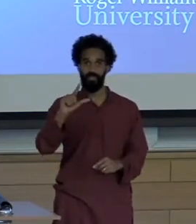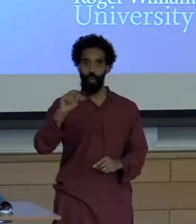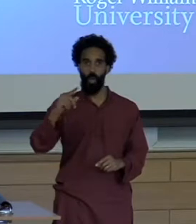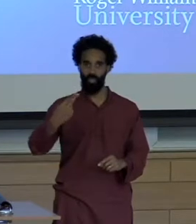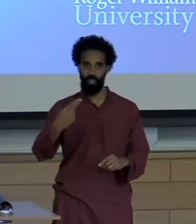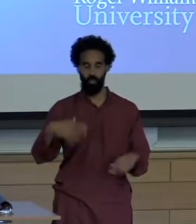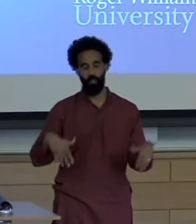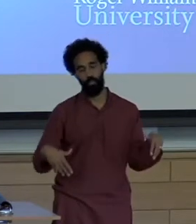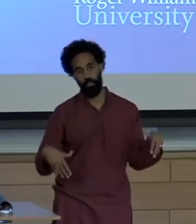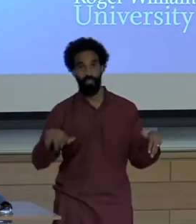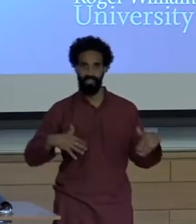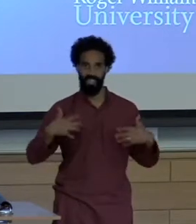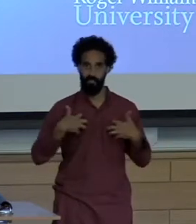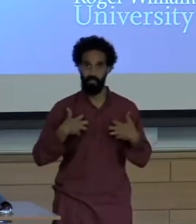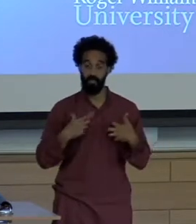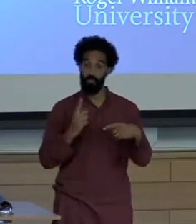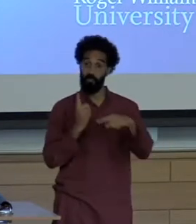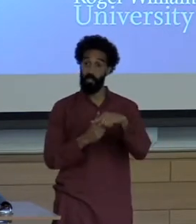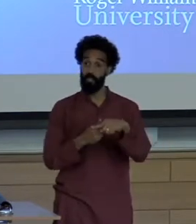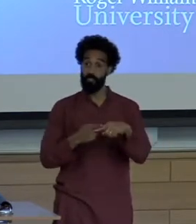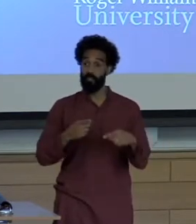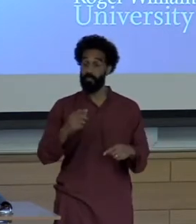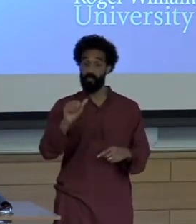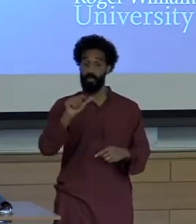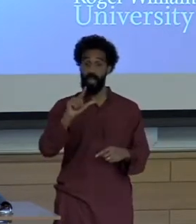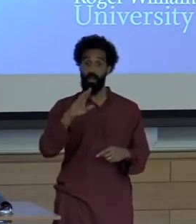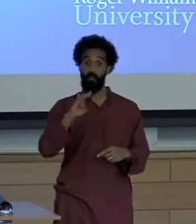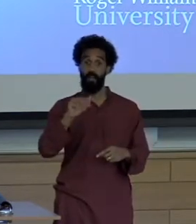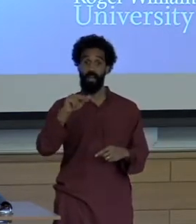She had an albino boxer